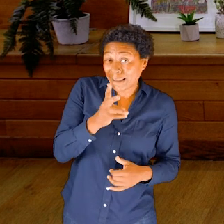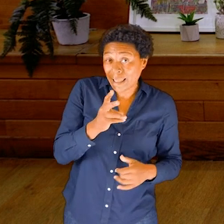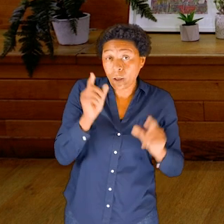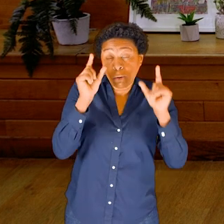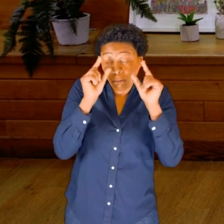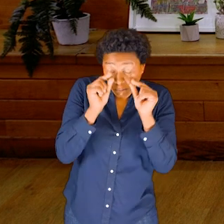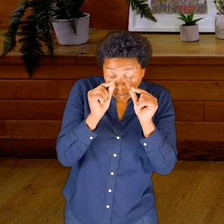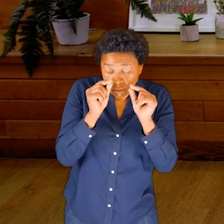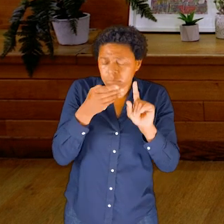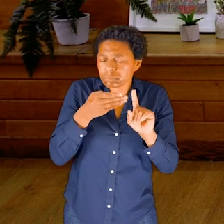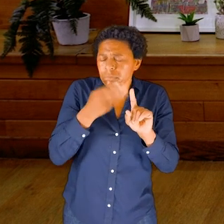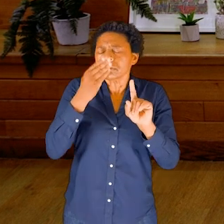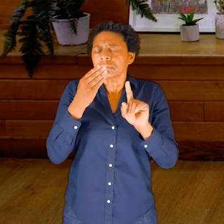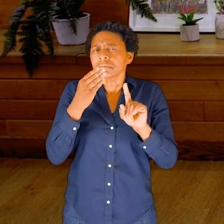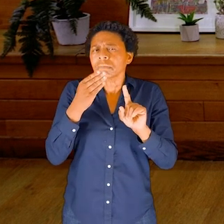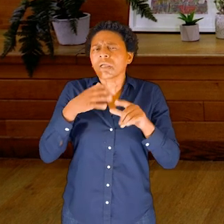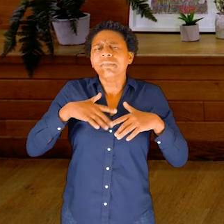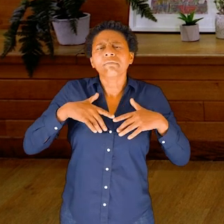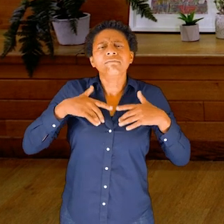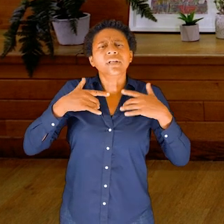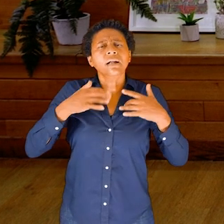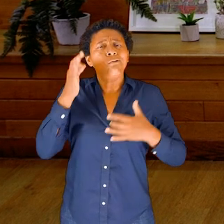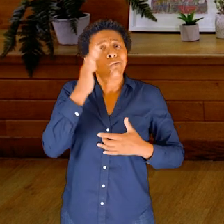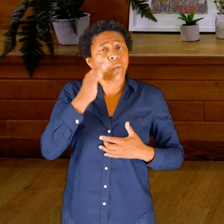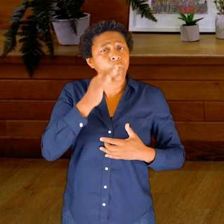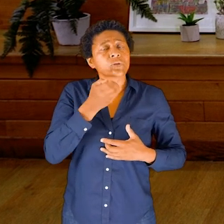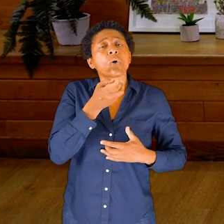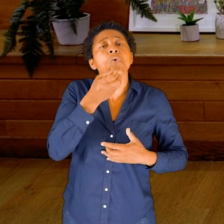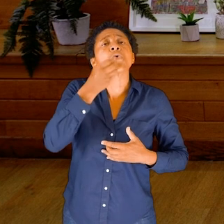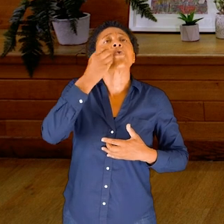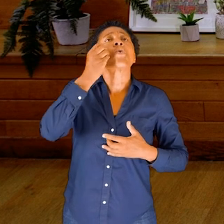notice the sensation of that water travelling down into the stomach.